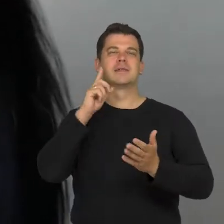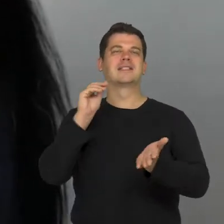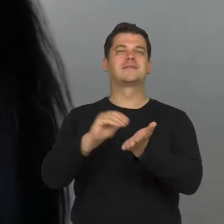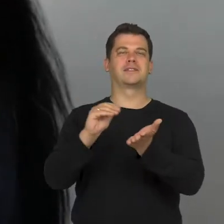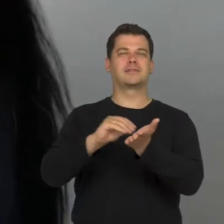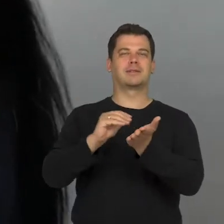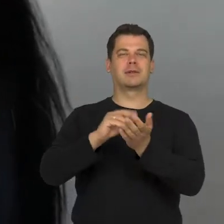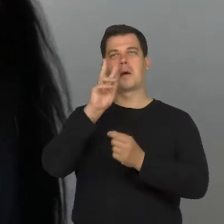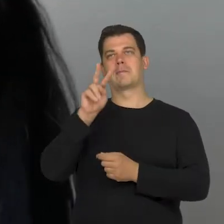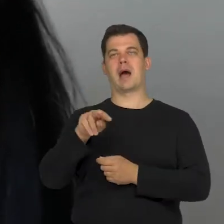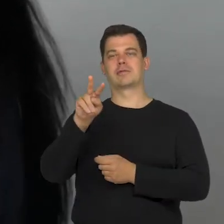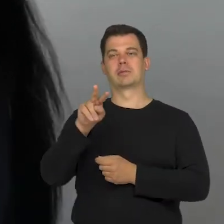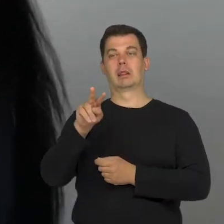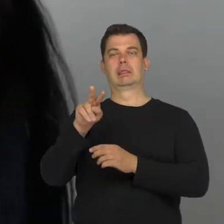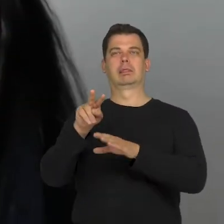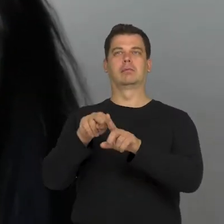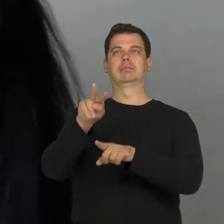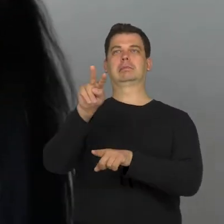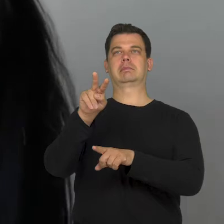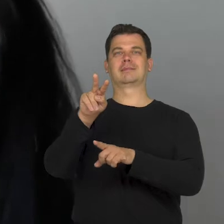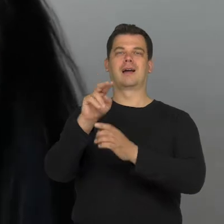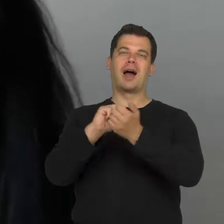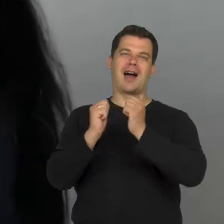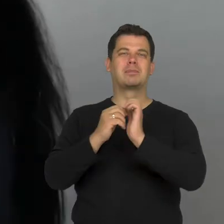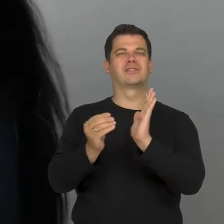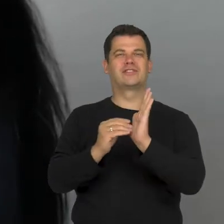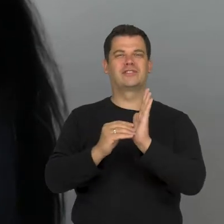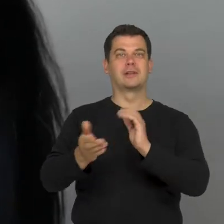or those standardised strategies of looking which we know